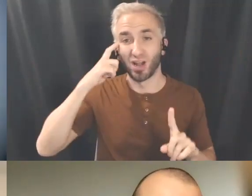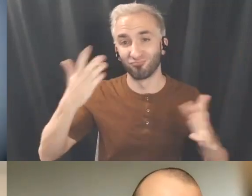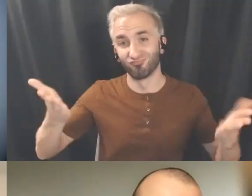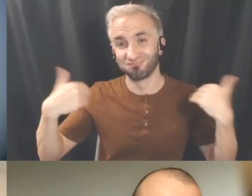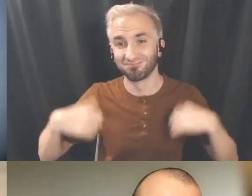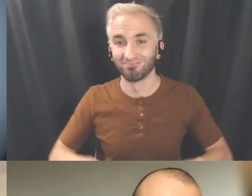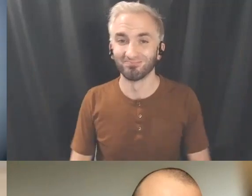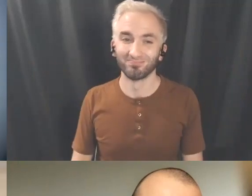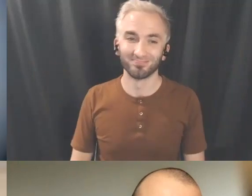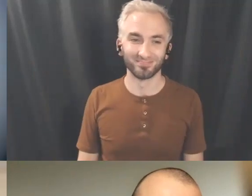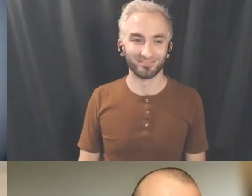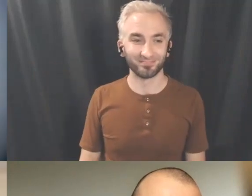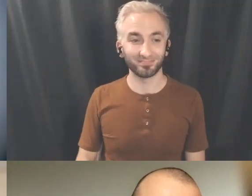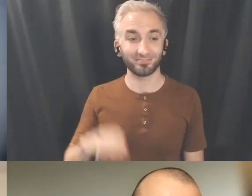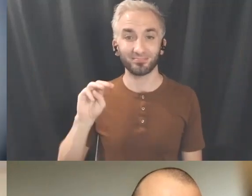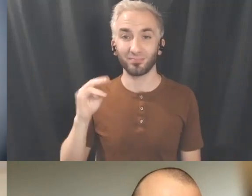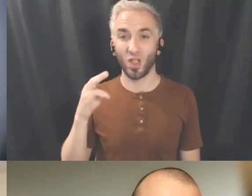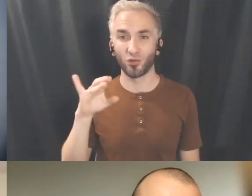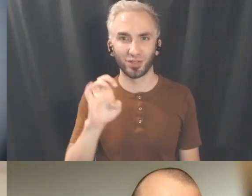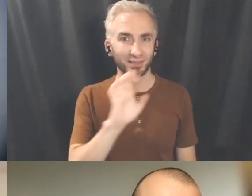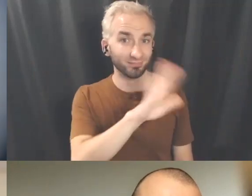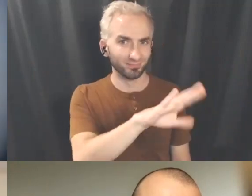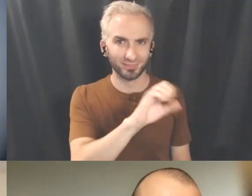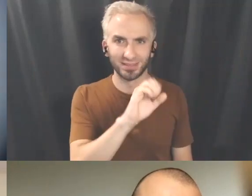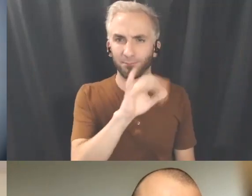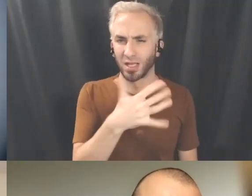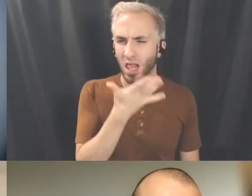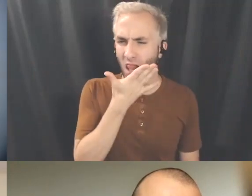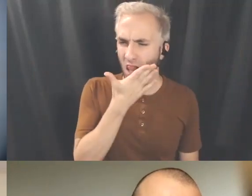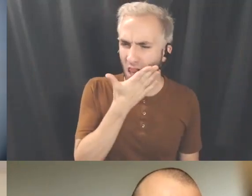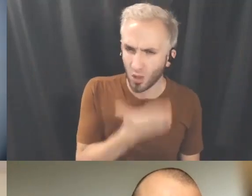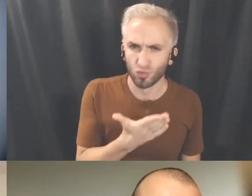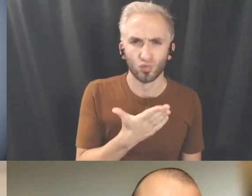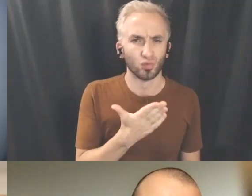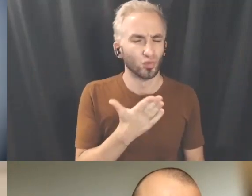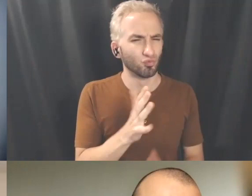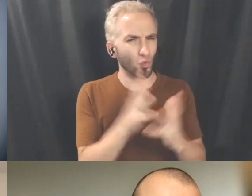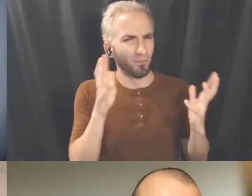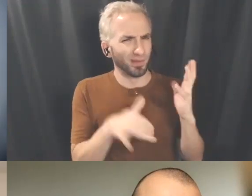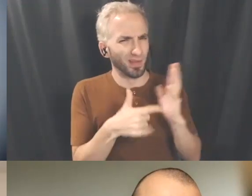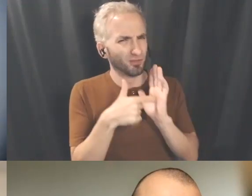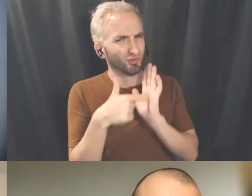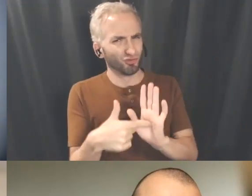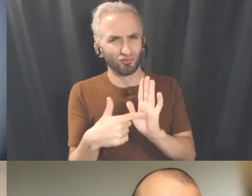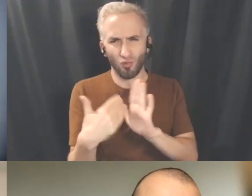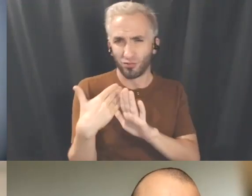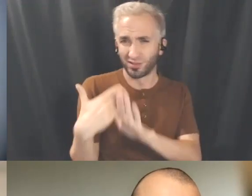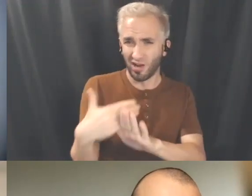First Sammy, I just want to say thank you so much for sharing and for sharing the work of the collective.